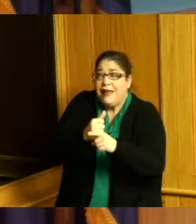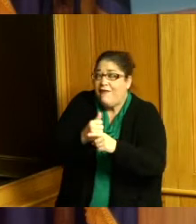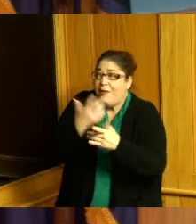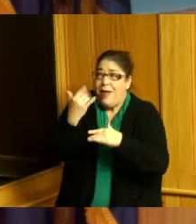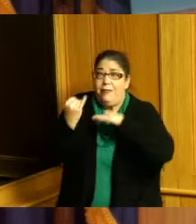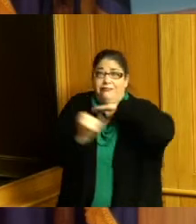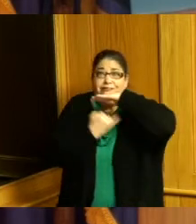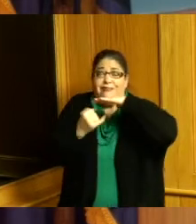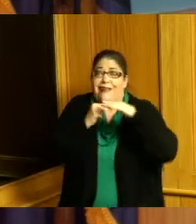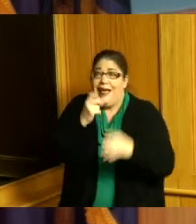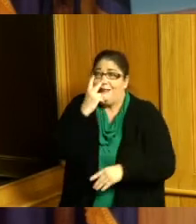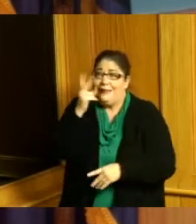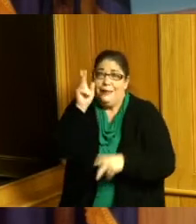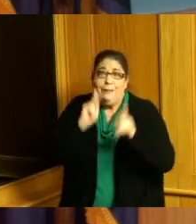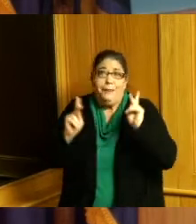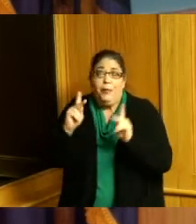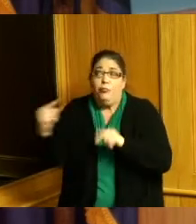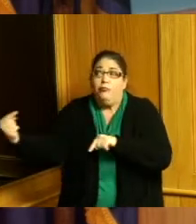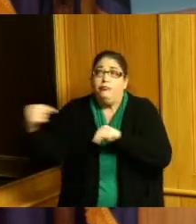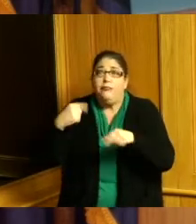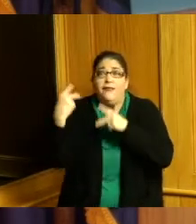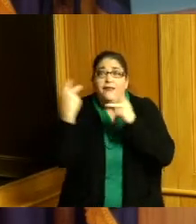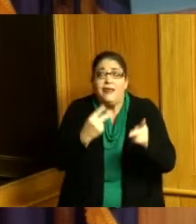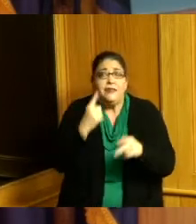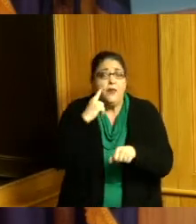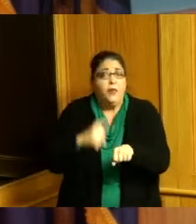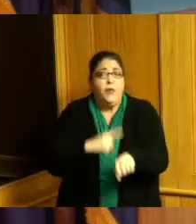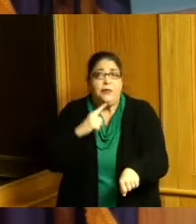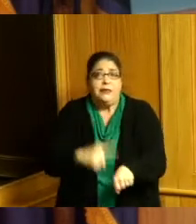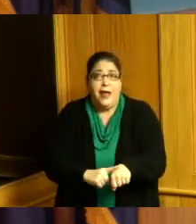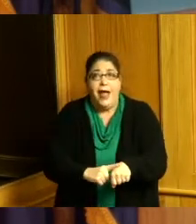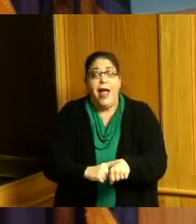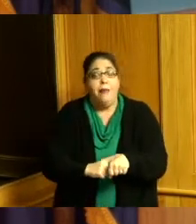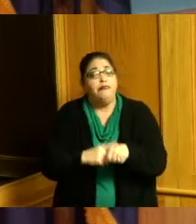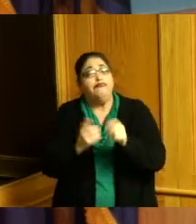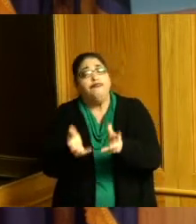I got a chance to work with Evanston who did not have a pant a food pantry and we were